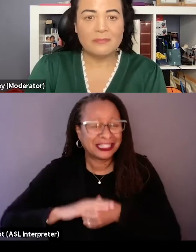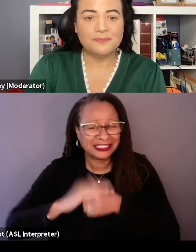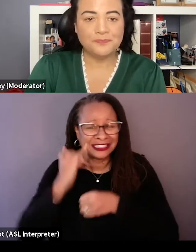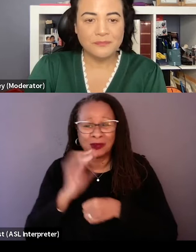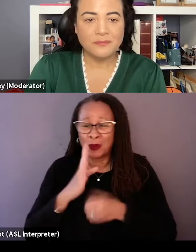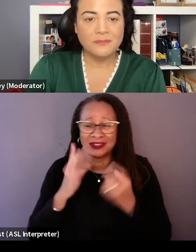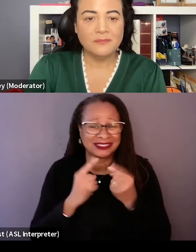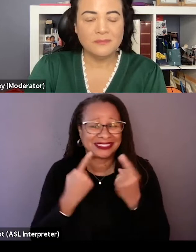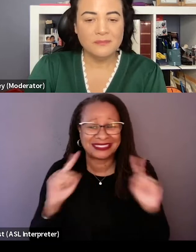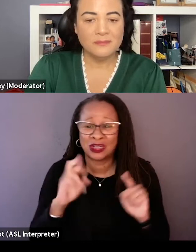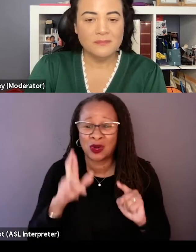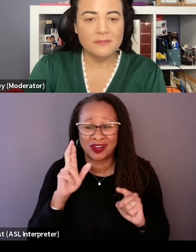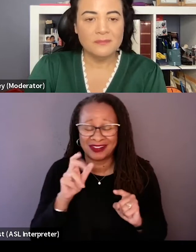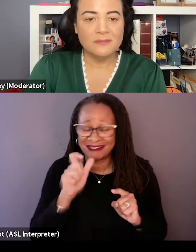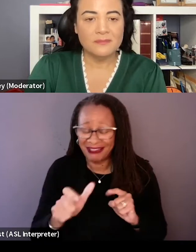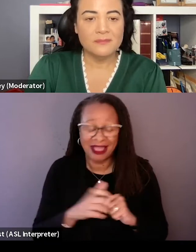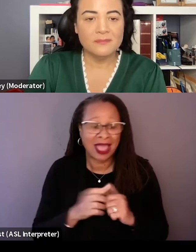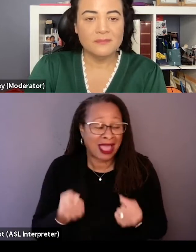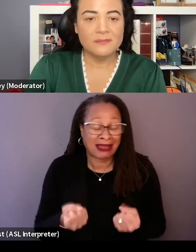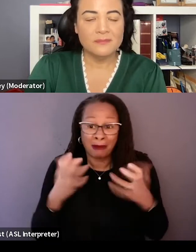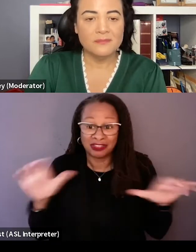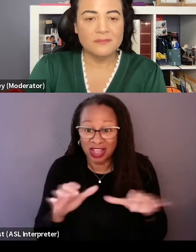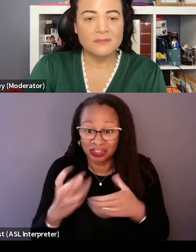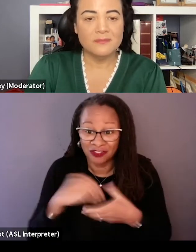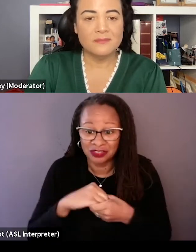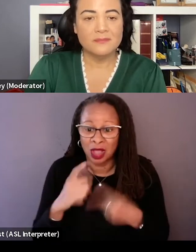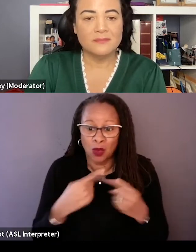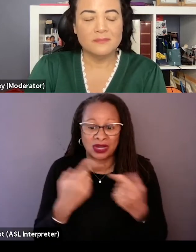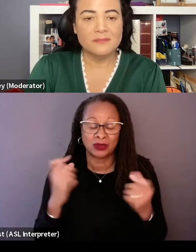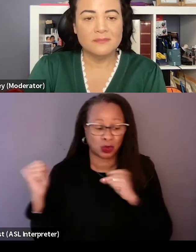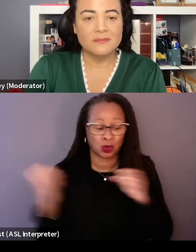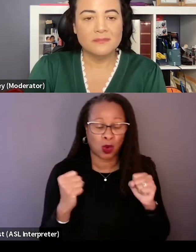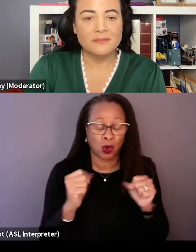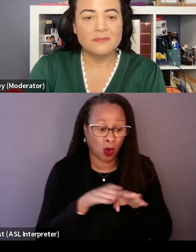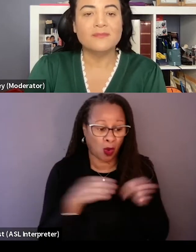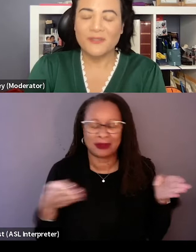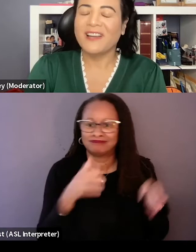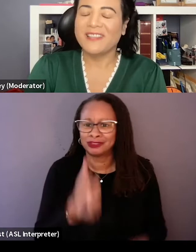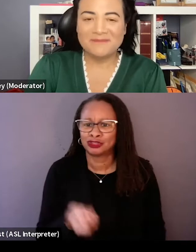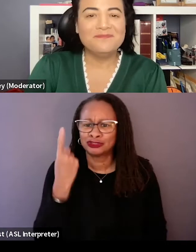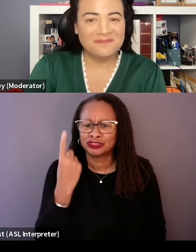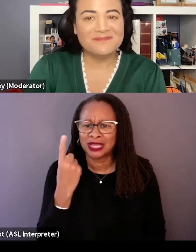And no matter how much of an action scene it is, when it was the cold open, you didn't understand that the two missions preceding it